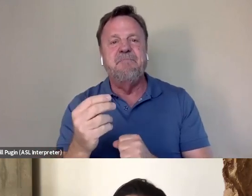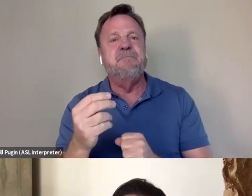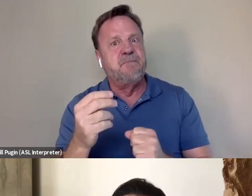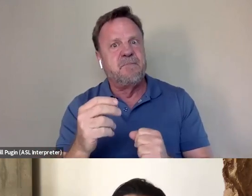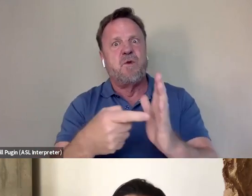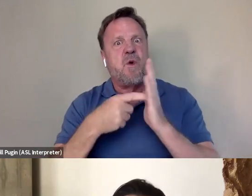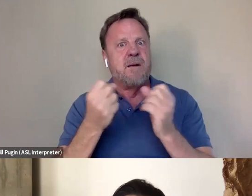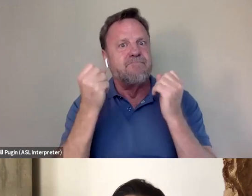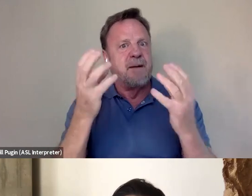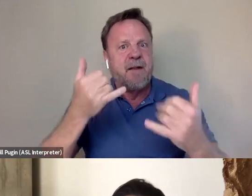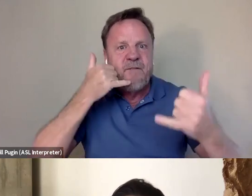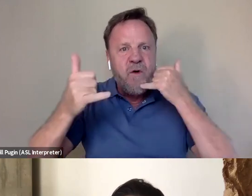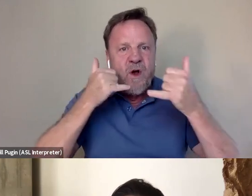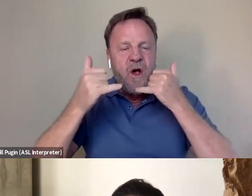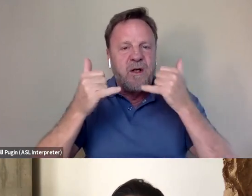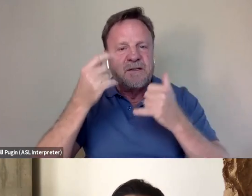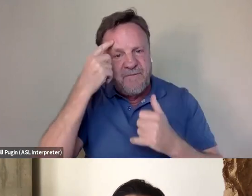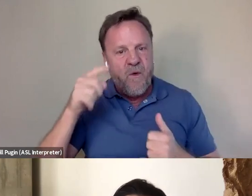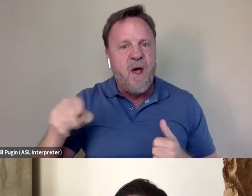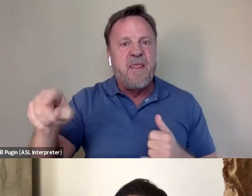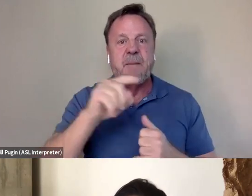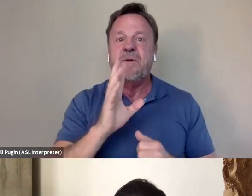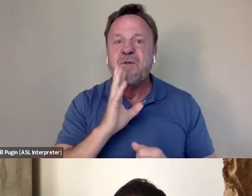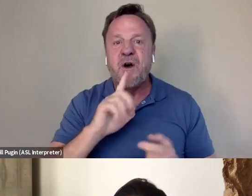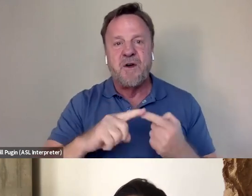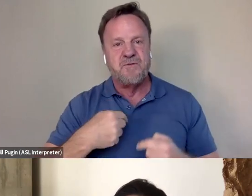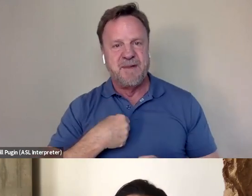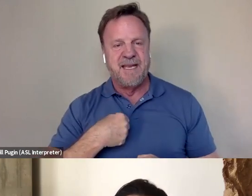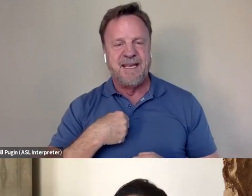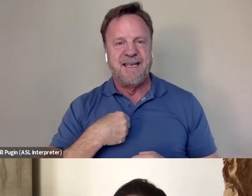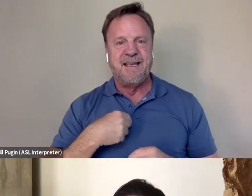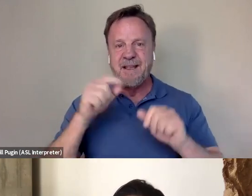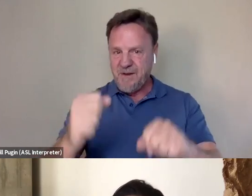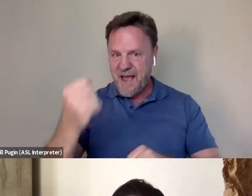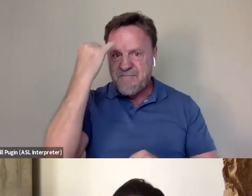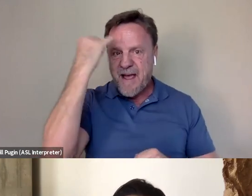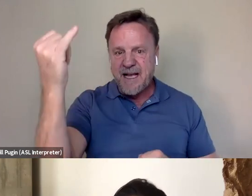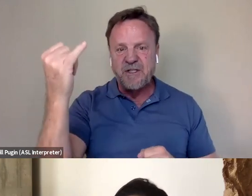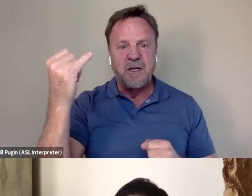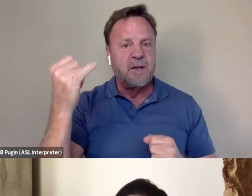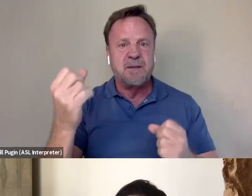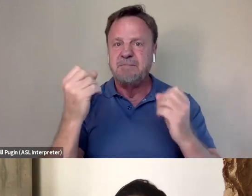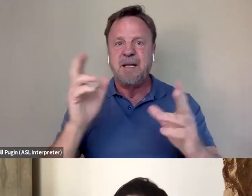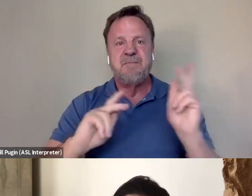for them to even talk to me, as you can imagine, there's many people who wanna make a film